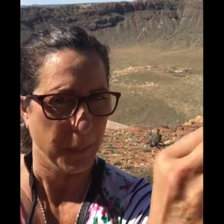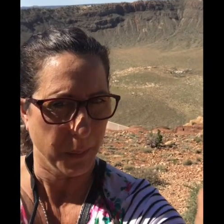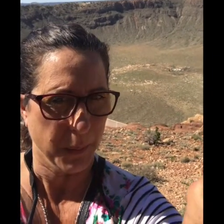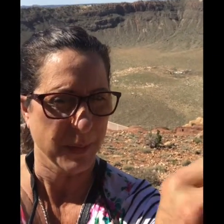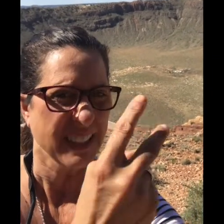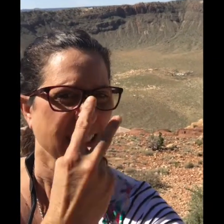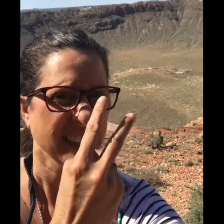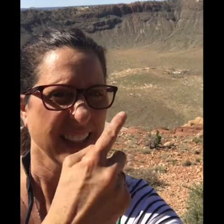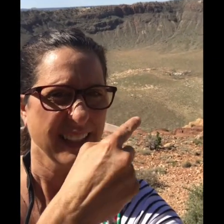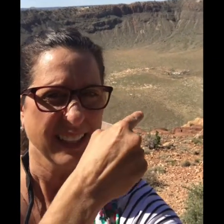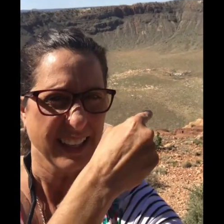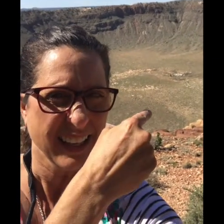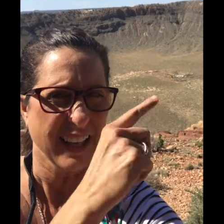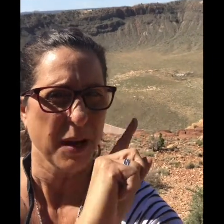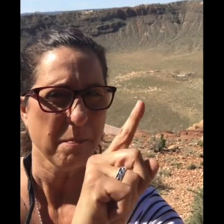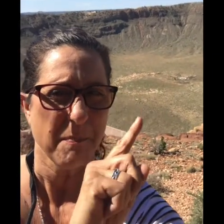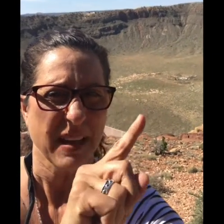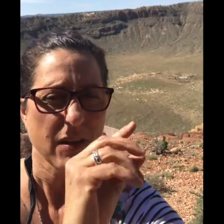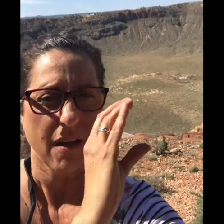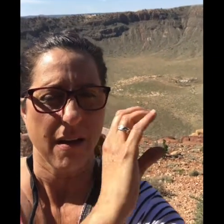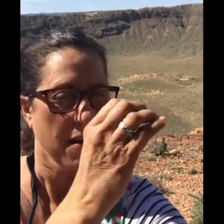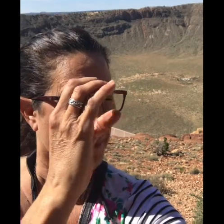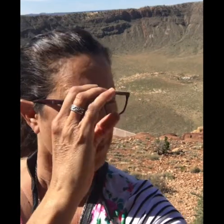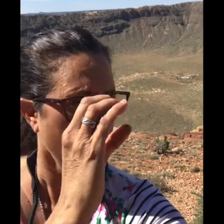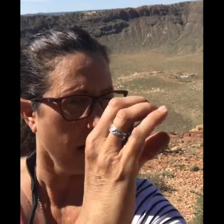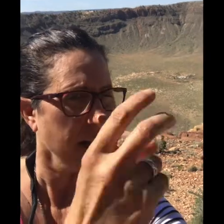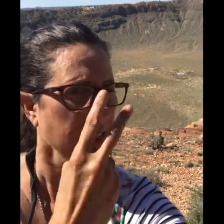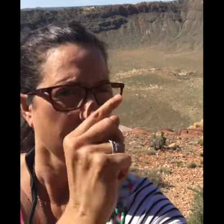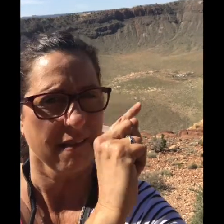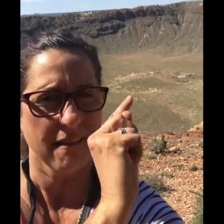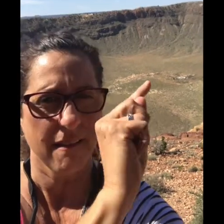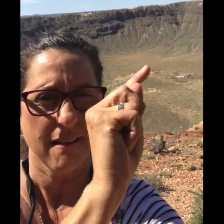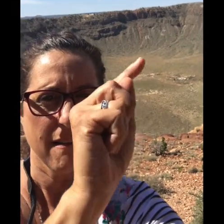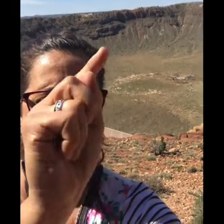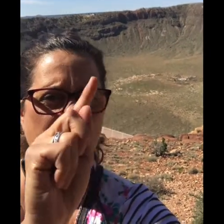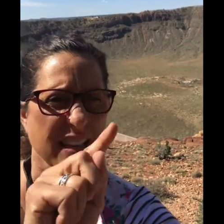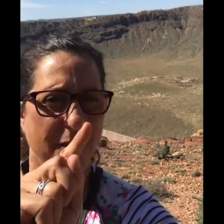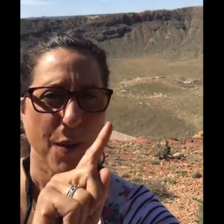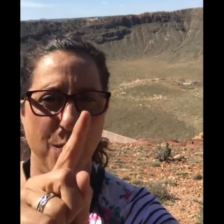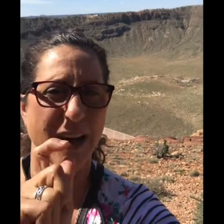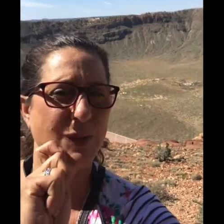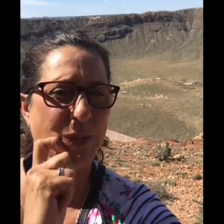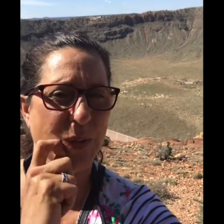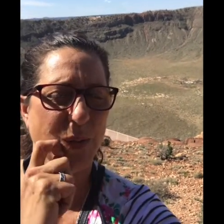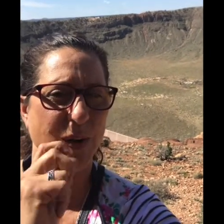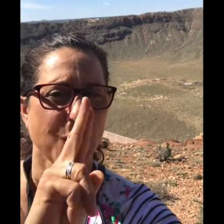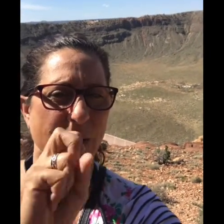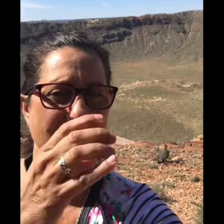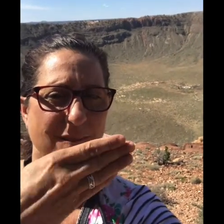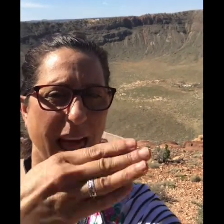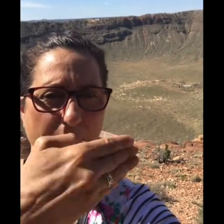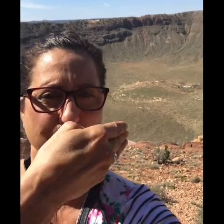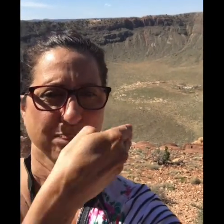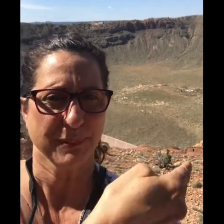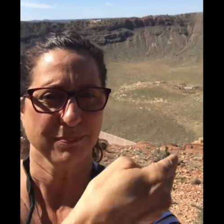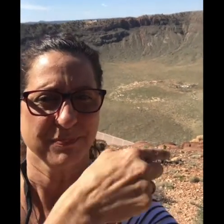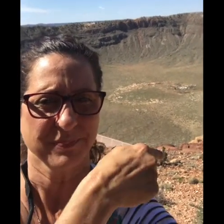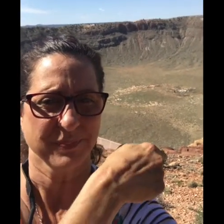unless you look through the telescope Through the telescope you can see it and many other things down there. The coolest is the displayed US Flag.